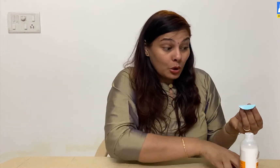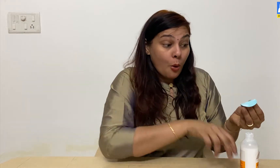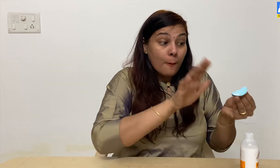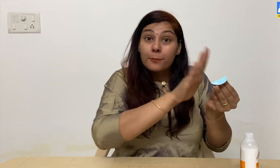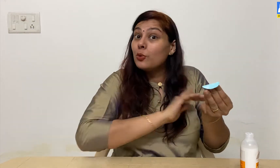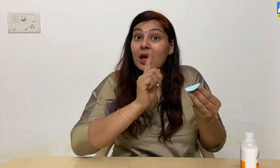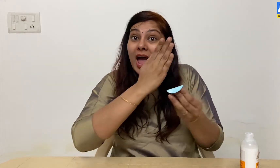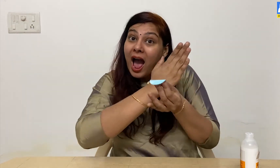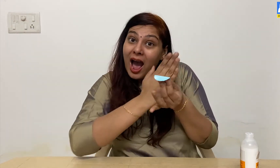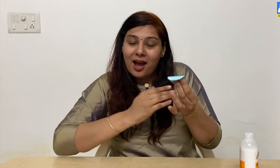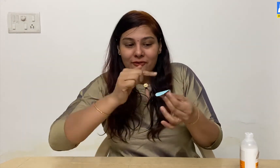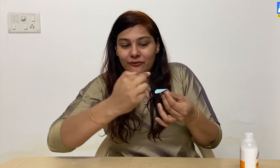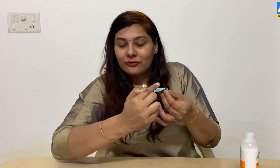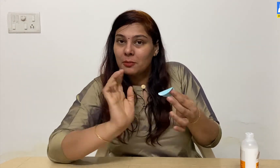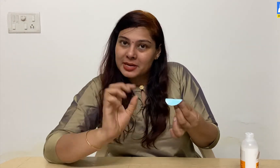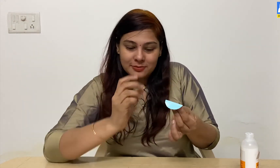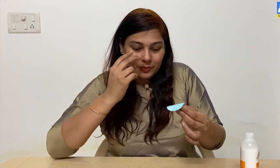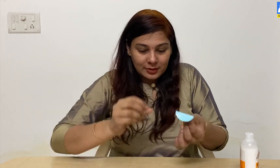Don't apply it on full circle.